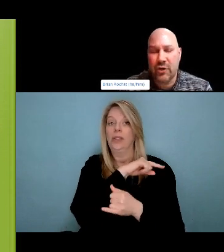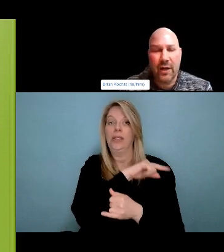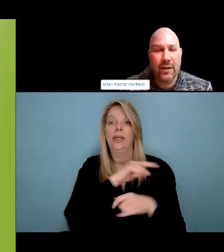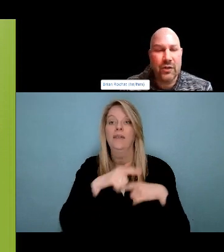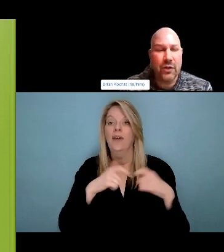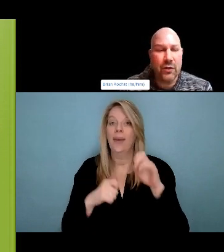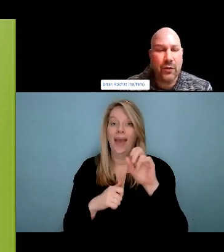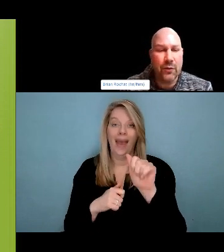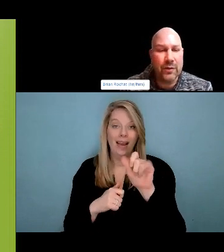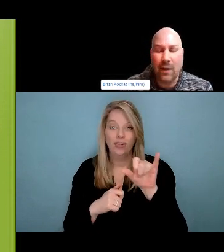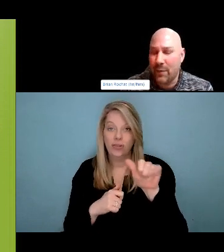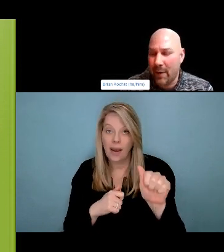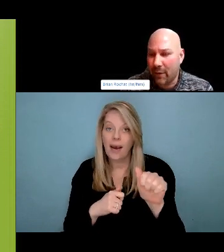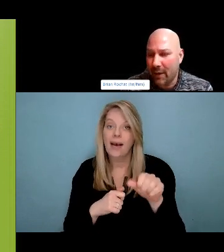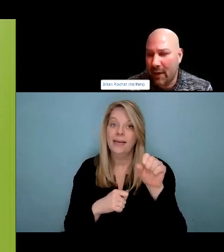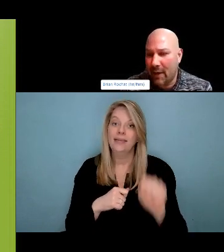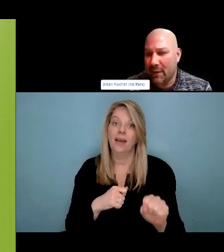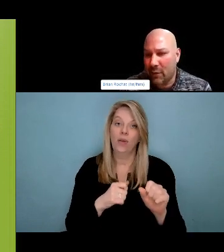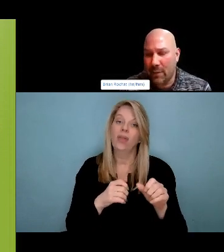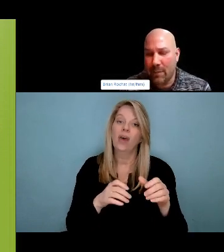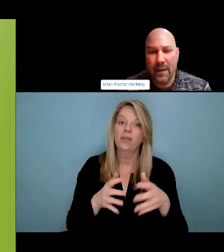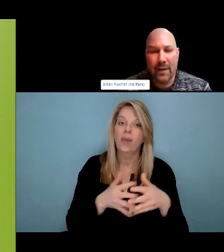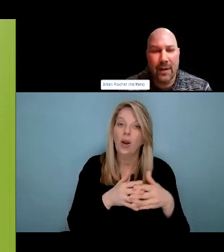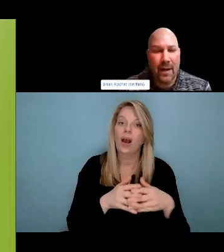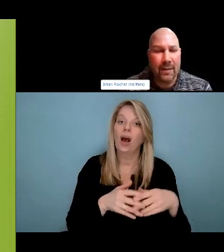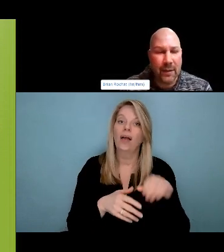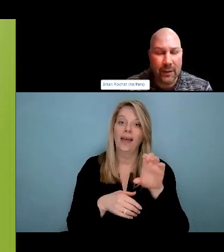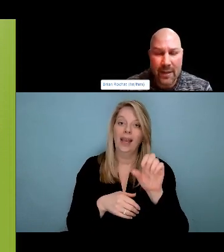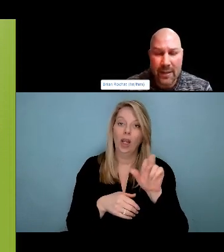pow pop. All and all the dam Indians would be dead.